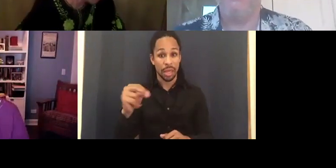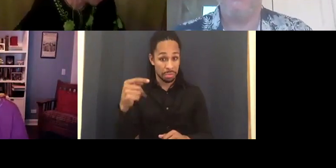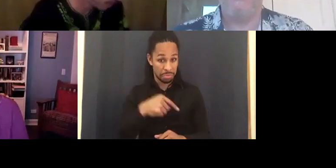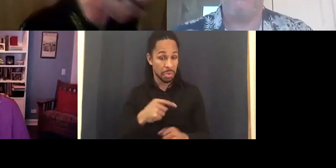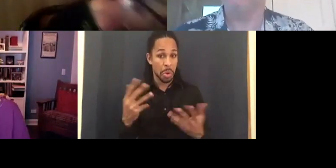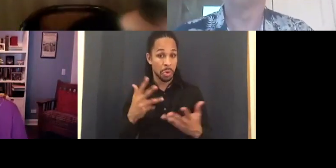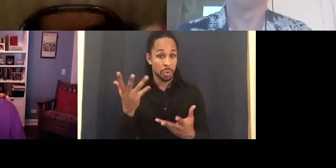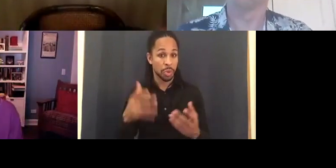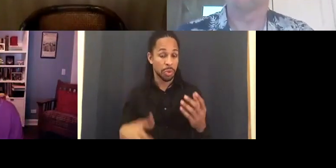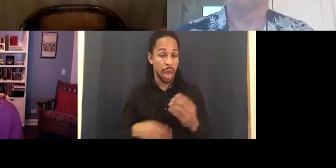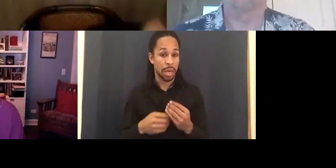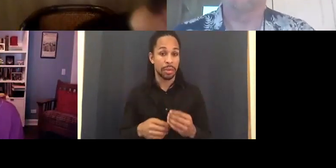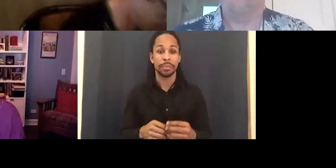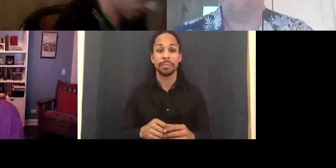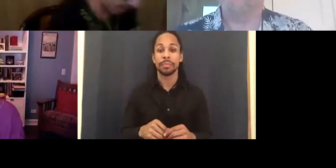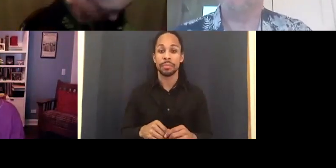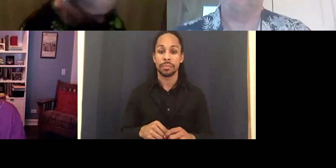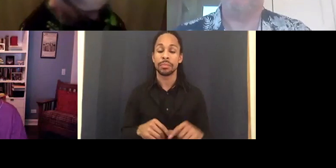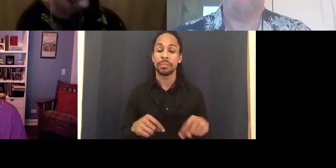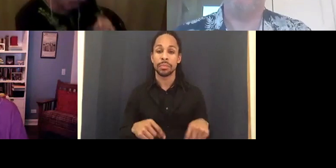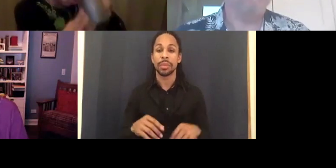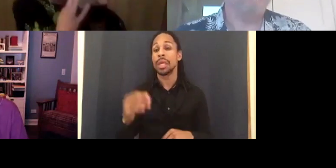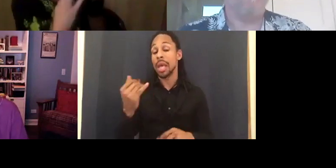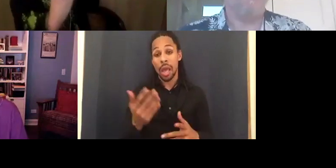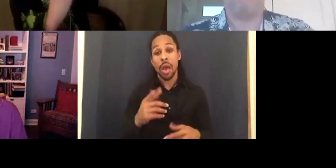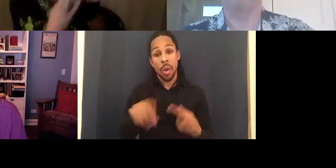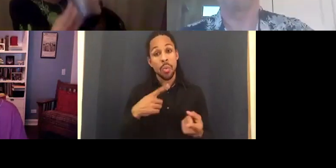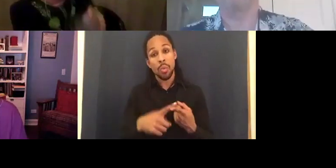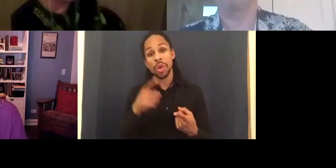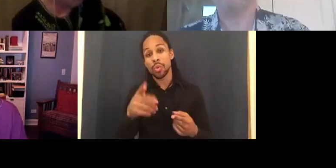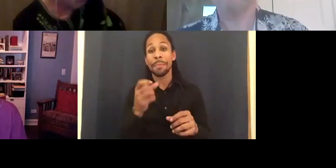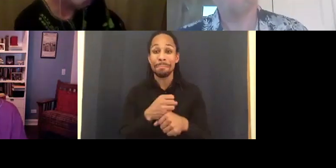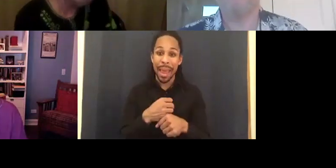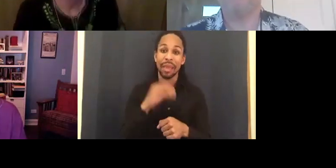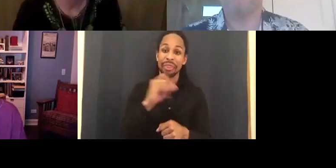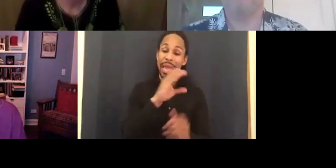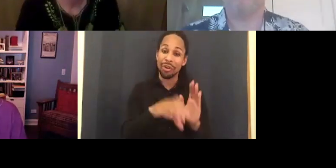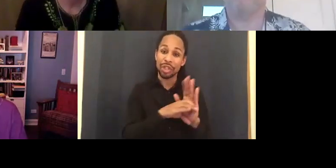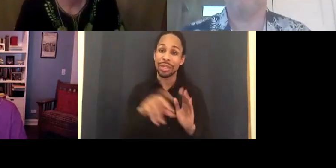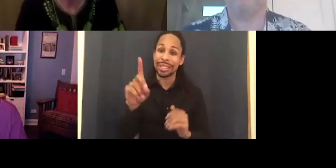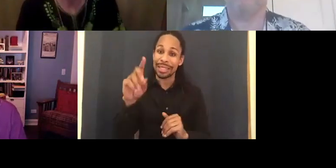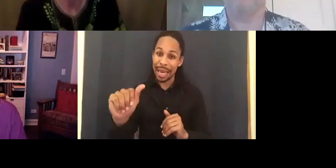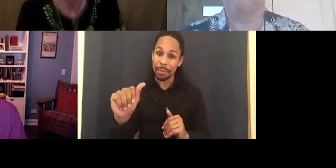say when you make the guy disabled you just don't have to mention it in the movie.